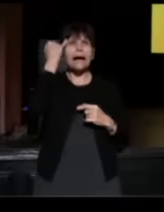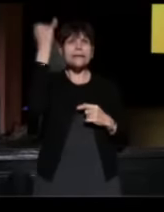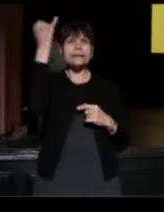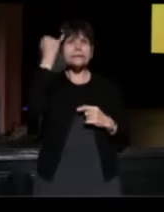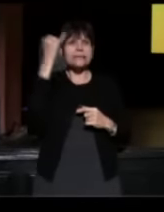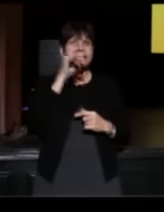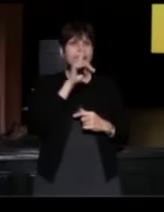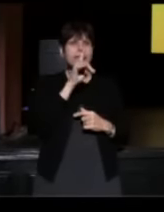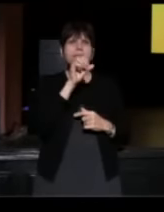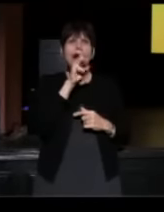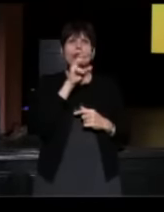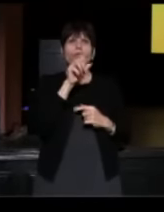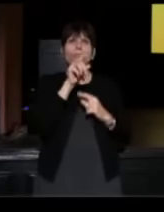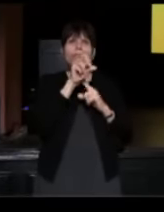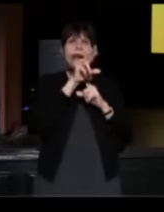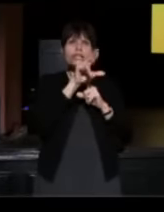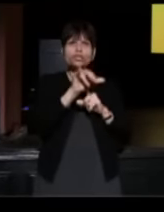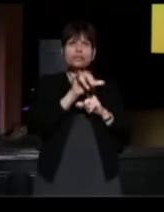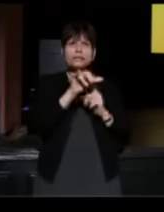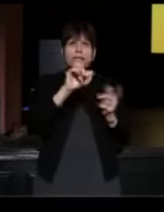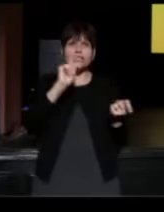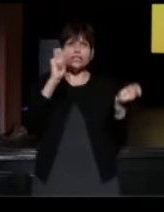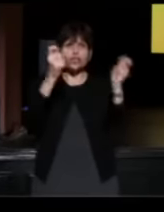So, doing documentaries has traditionally been about